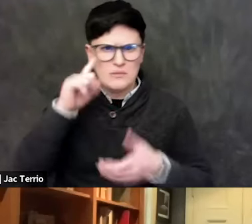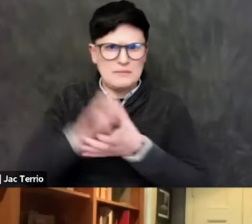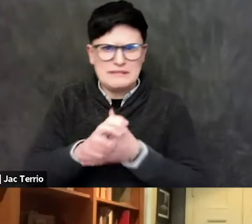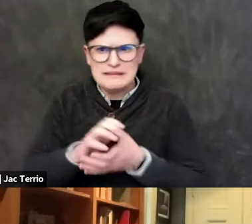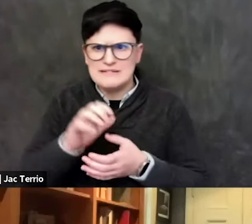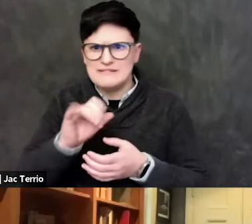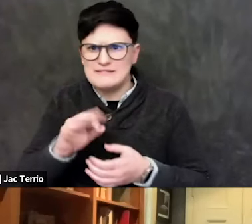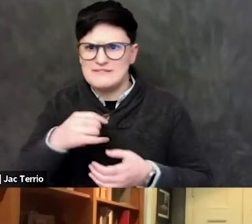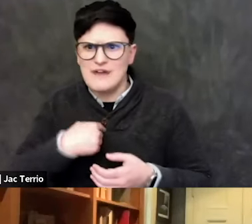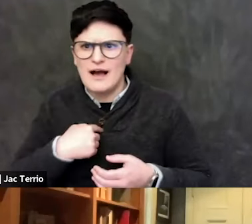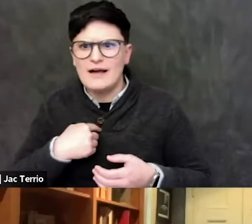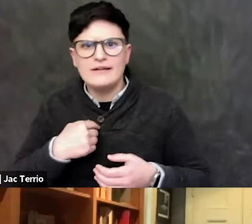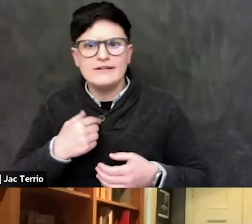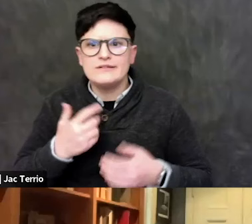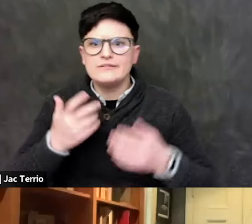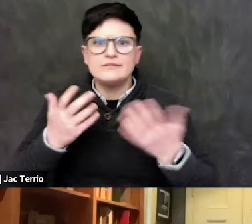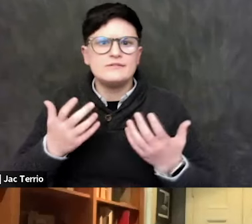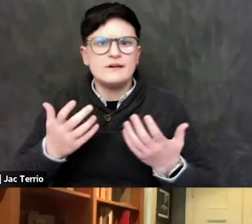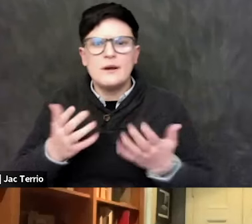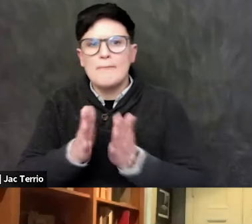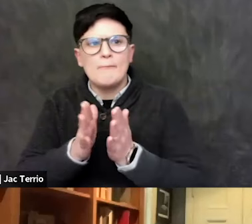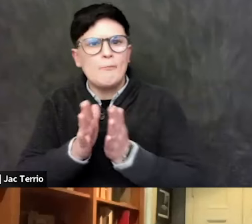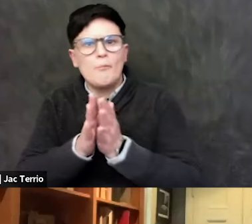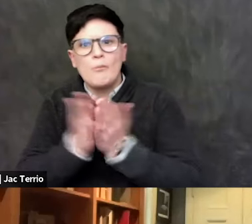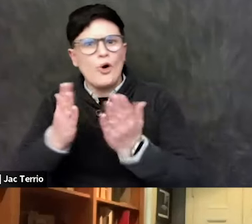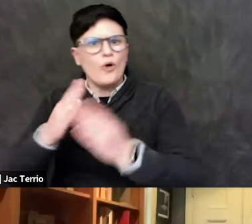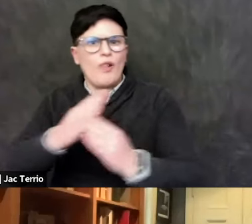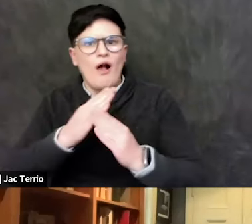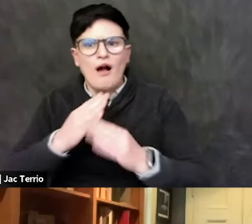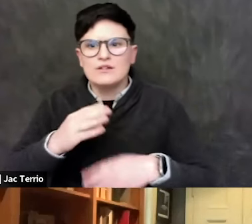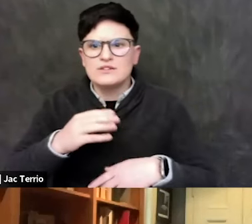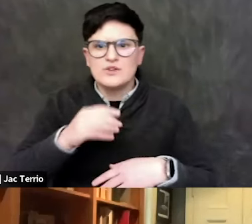the doxxing and the inherent threat of violence that comes with we know where you live